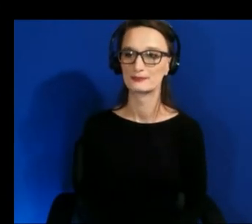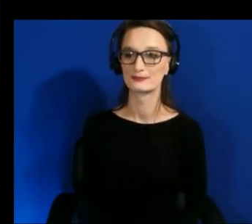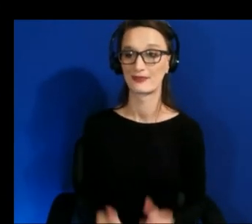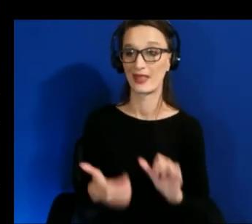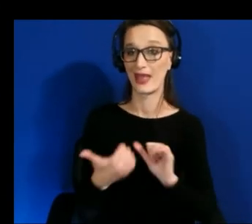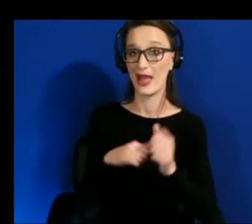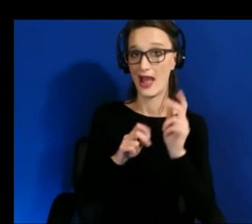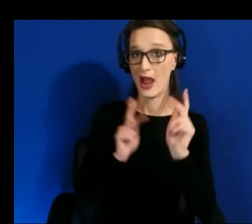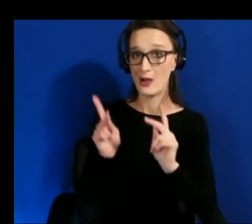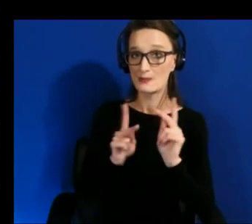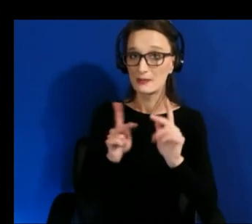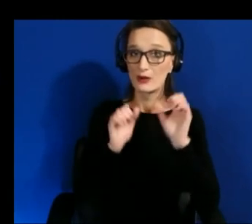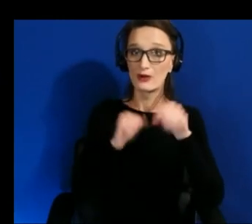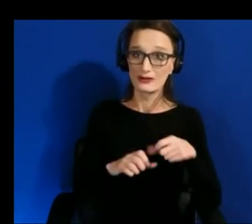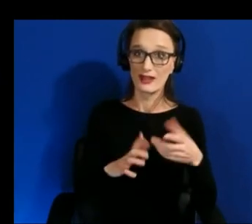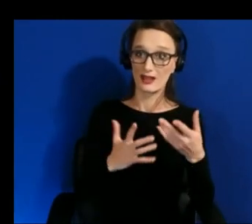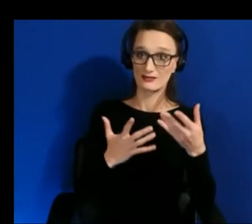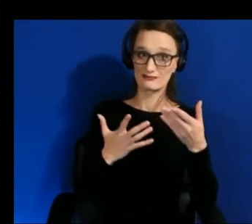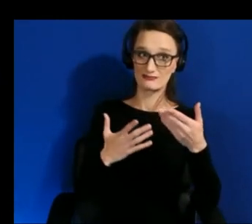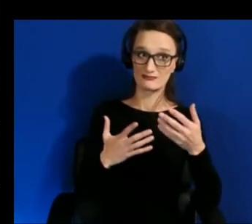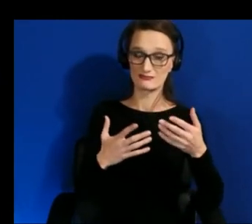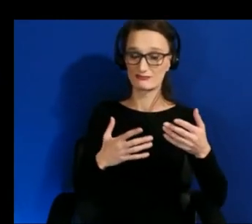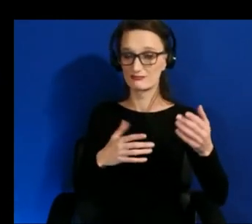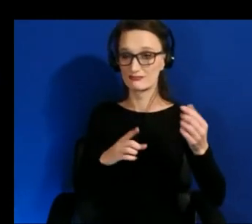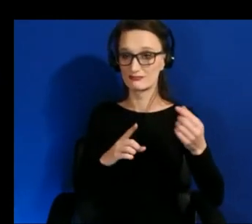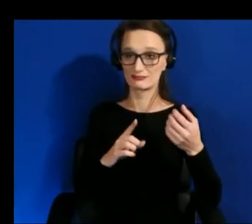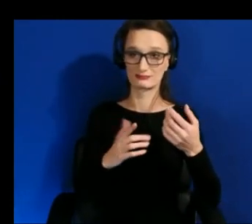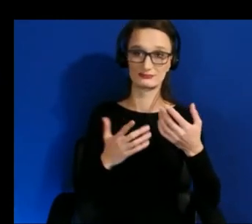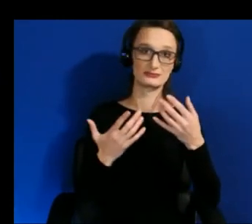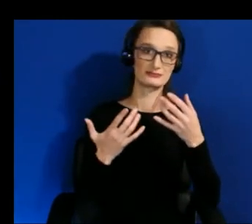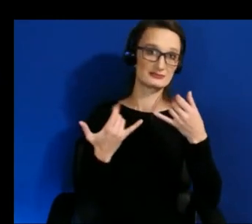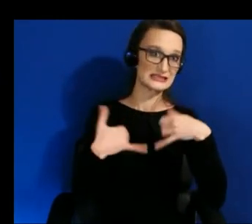it still and i think that might be interesting to look at in the future so for instance maybe